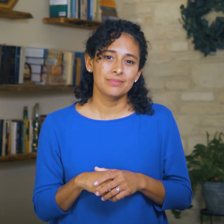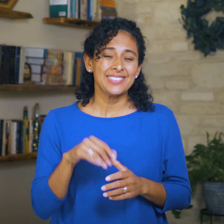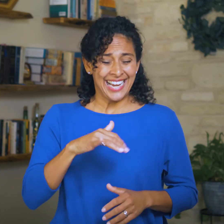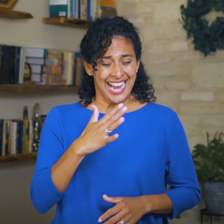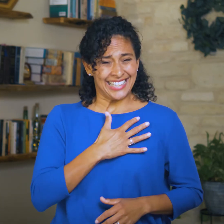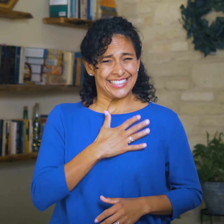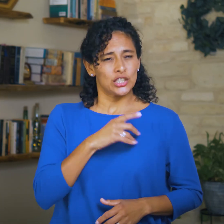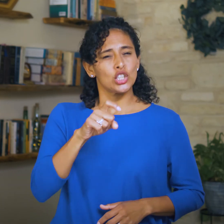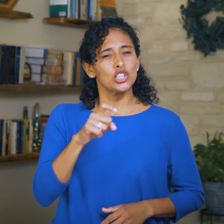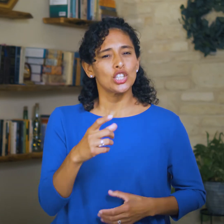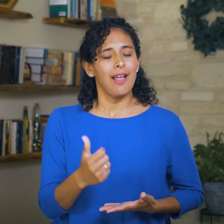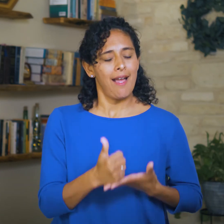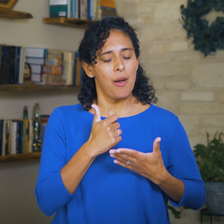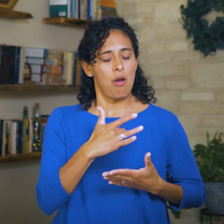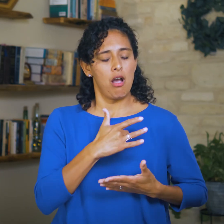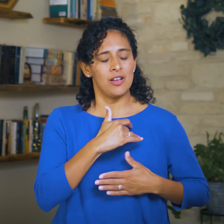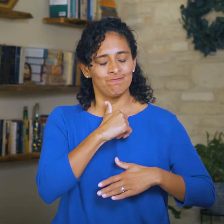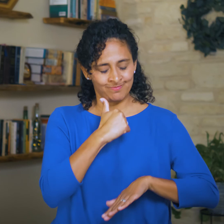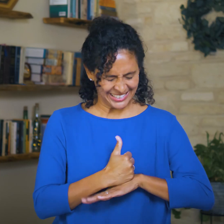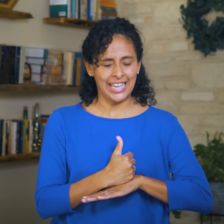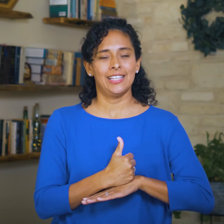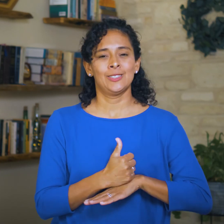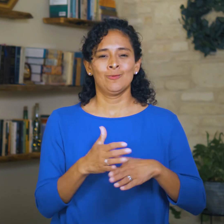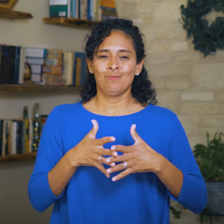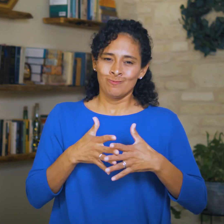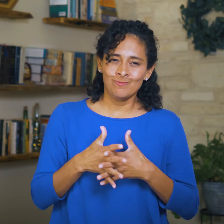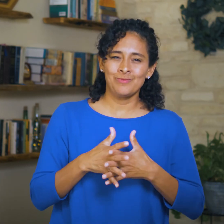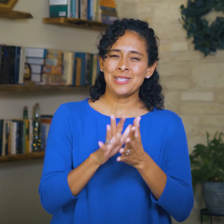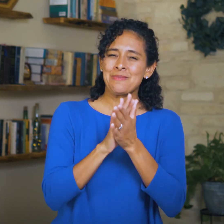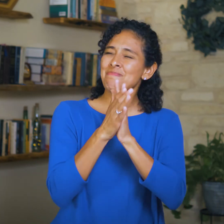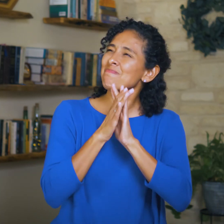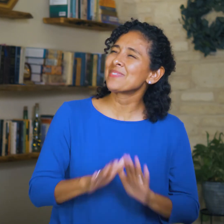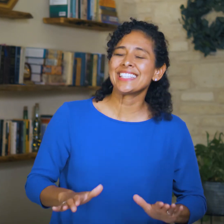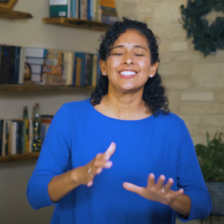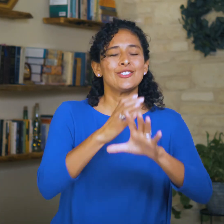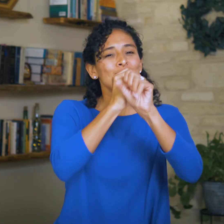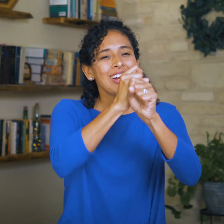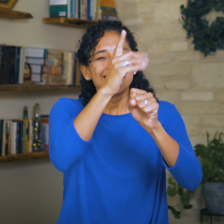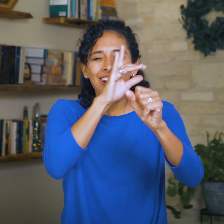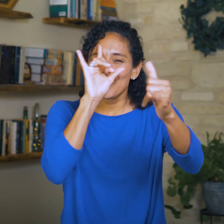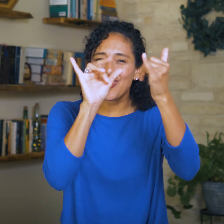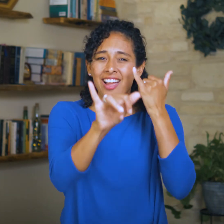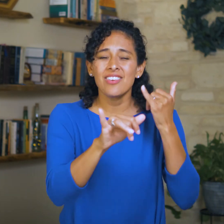And that is something that will set our hearts at peace and help us trust God forever.